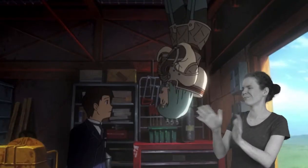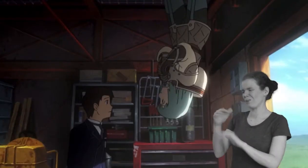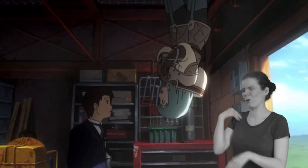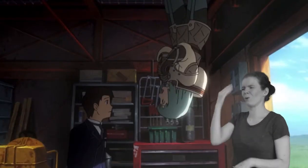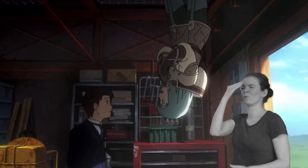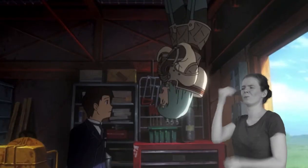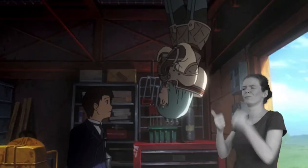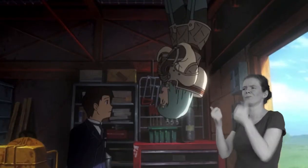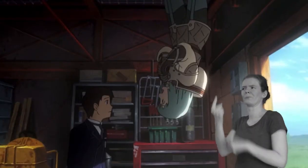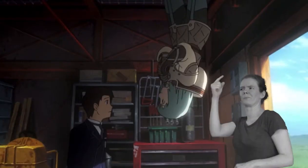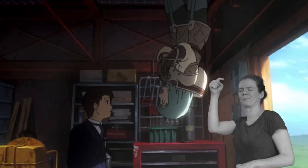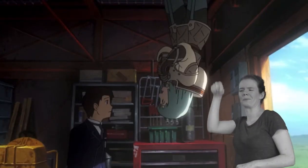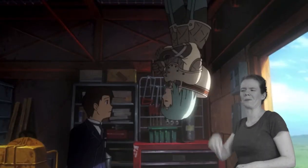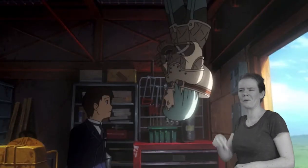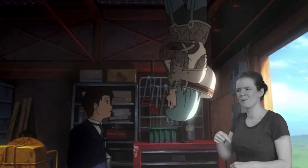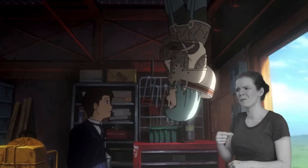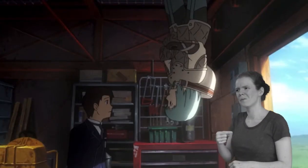Yeah right, I'm pretty sure I know up from down-